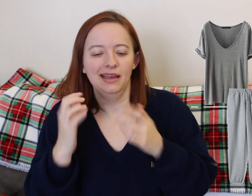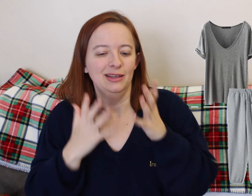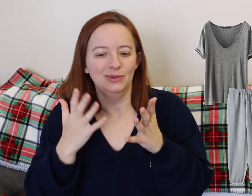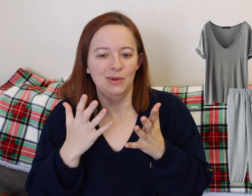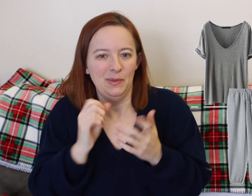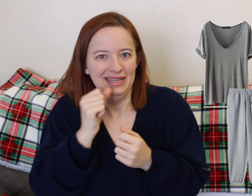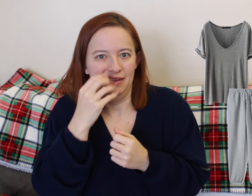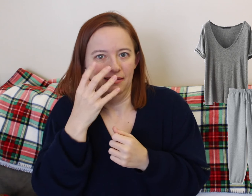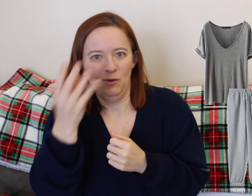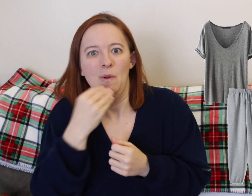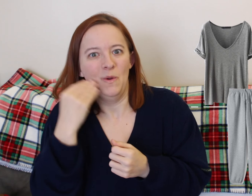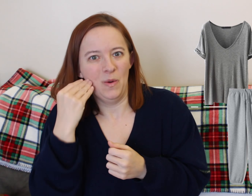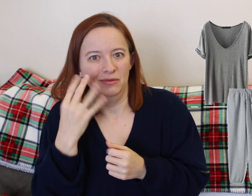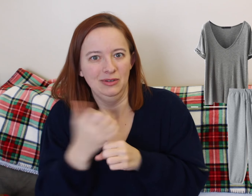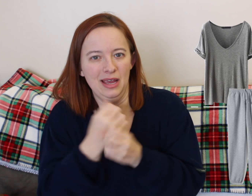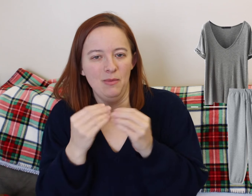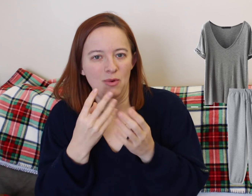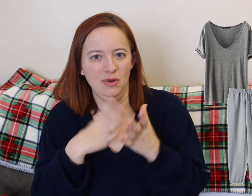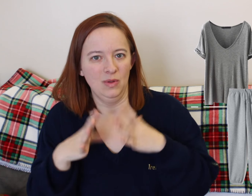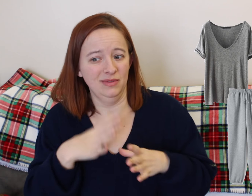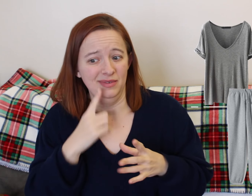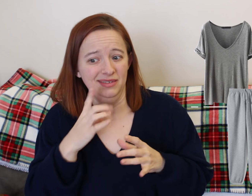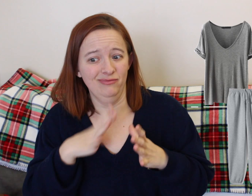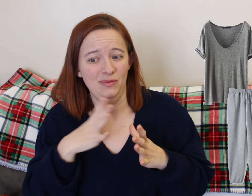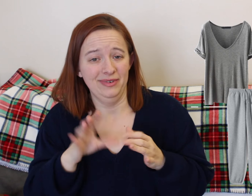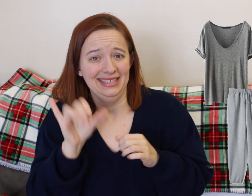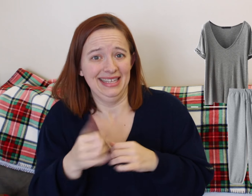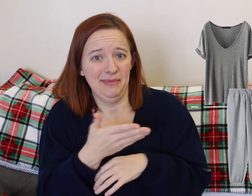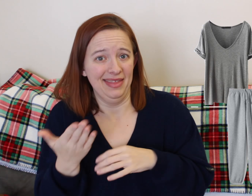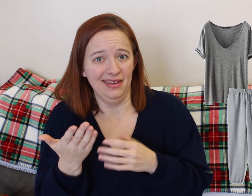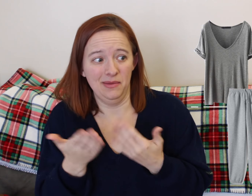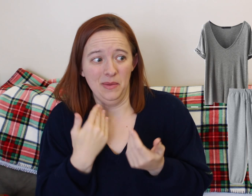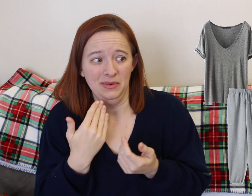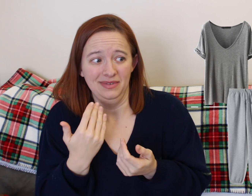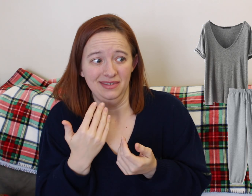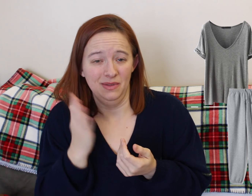I was so stressed and I was a mess that I refused to leave the hospital.